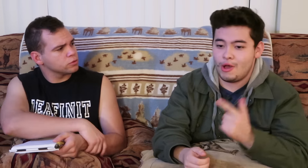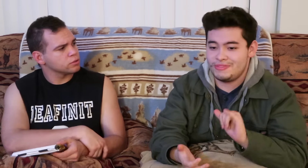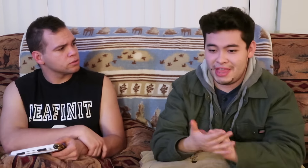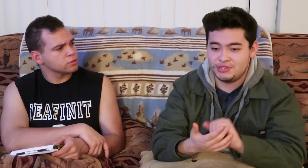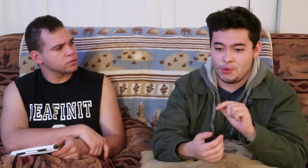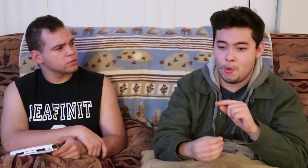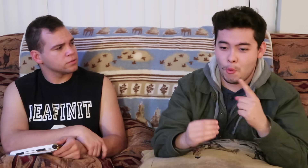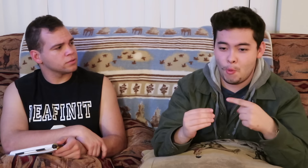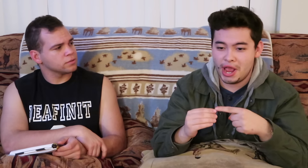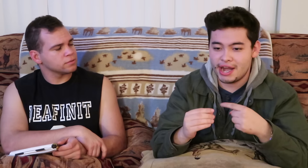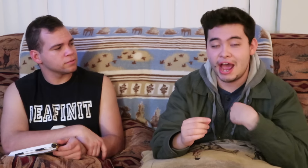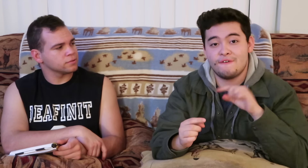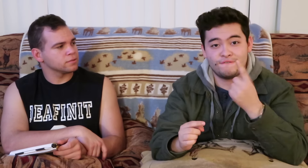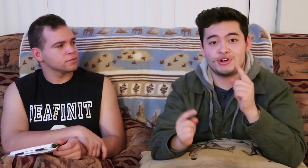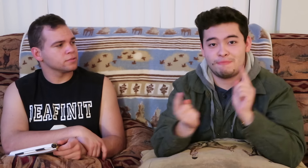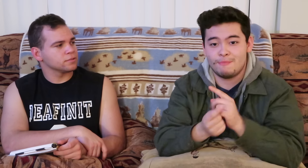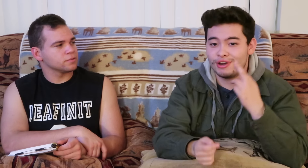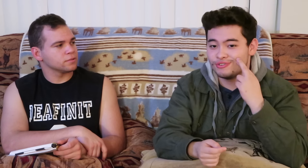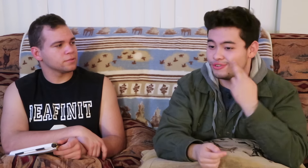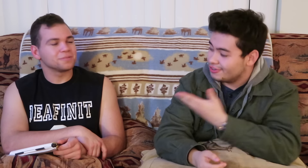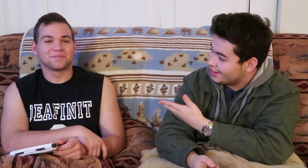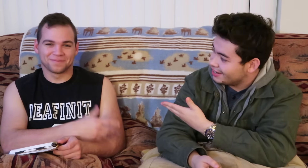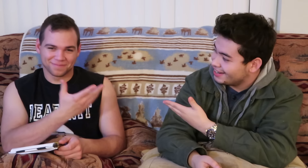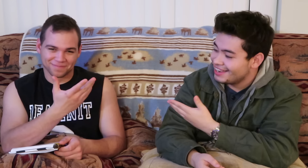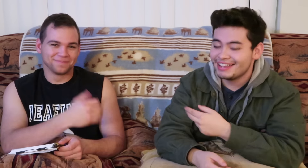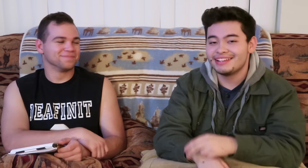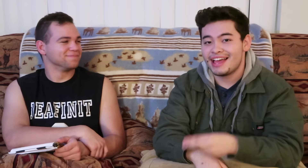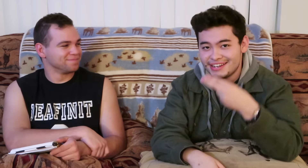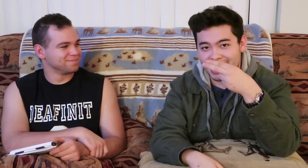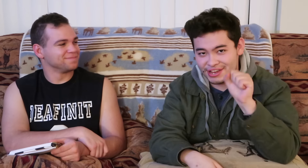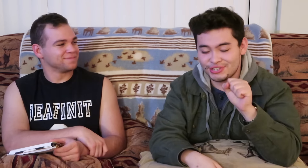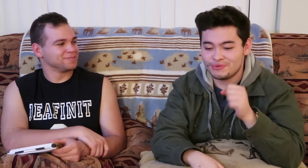well that's when i first met ryan in high school